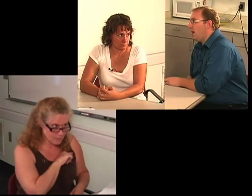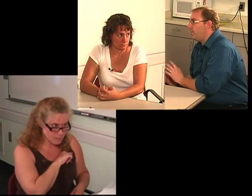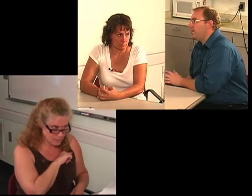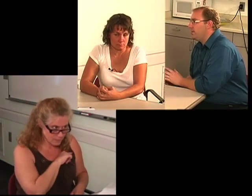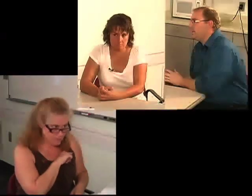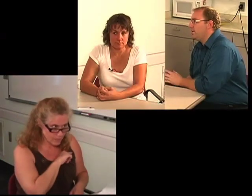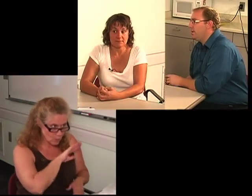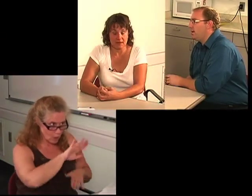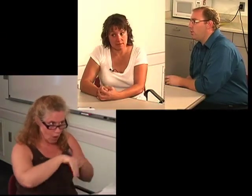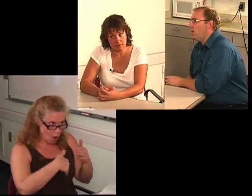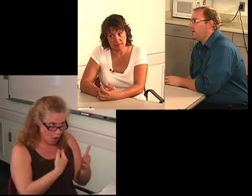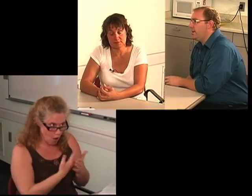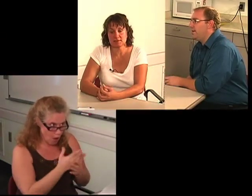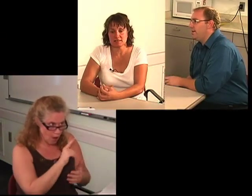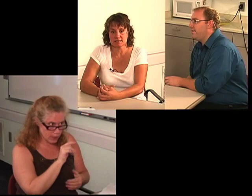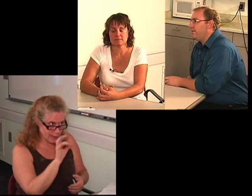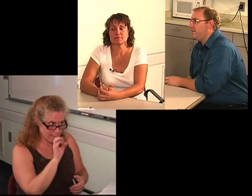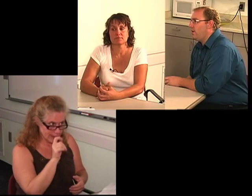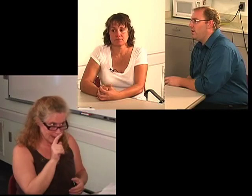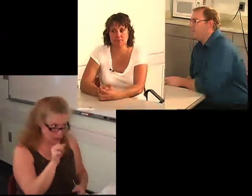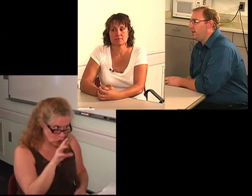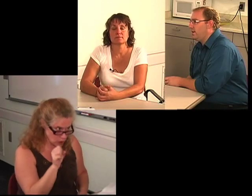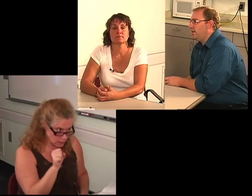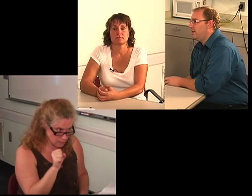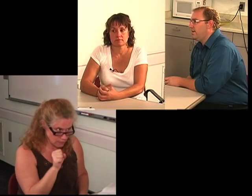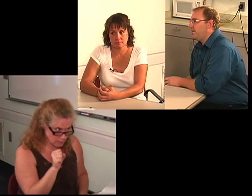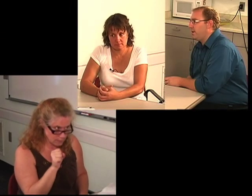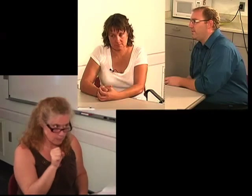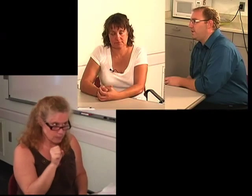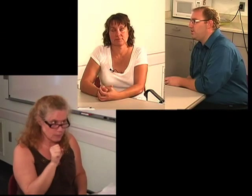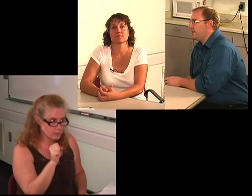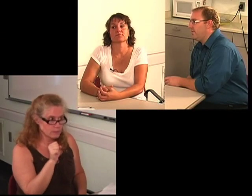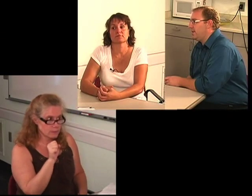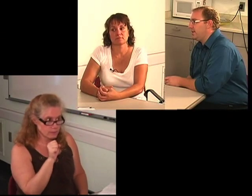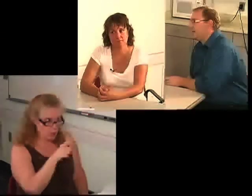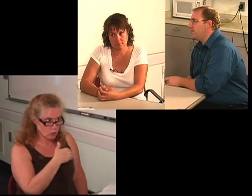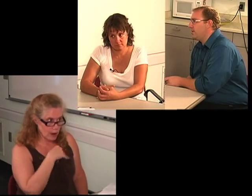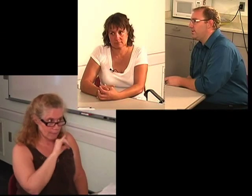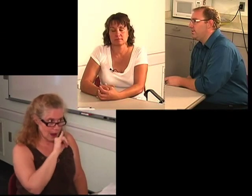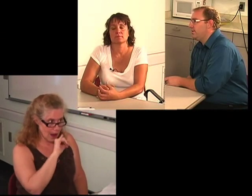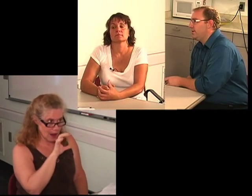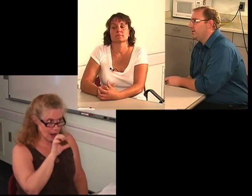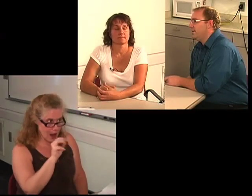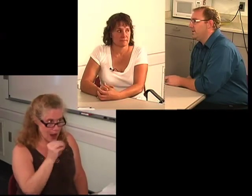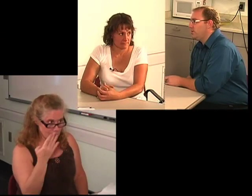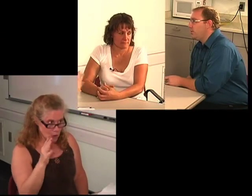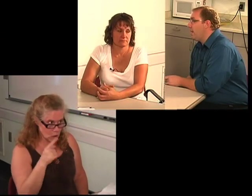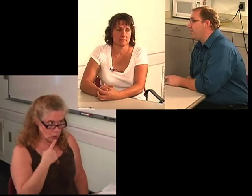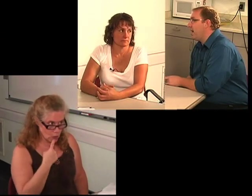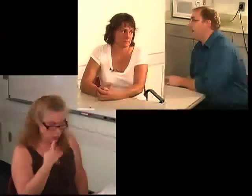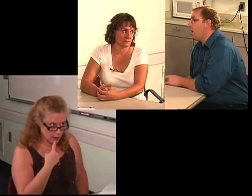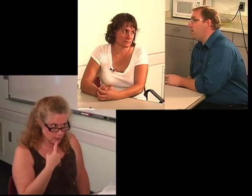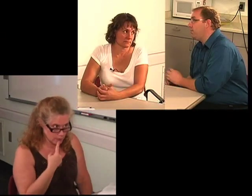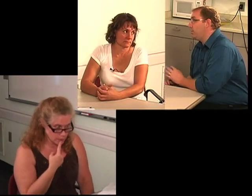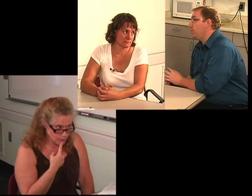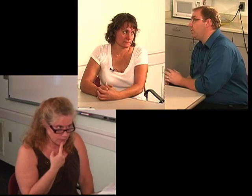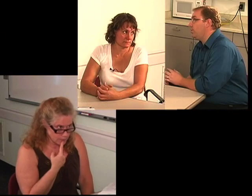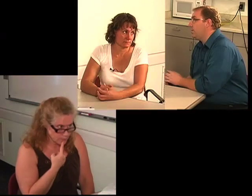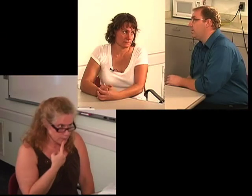the top quality of all of them, with all the features? Is that what you, so does it have the iCom for Bluetooth?